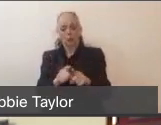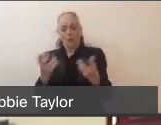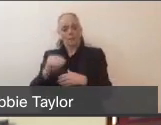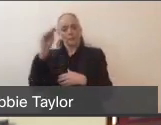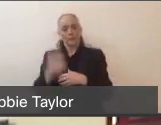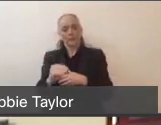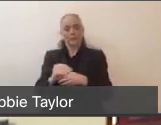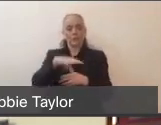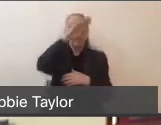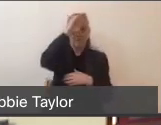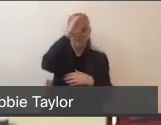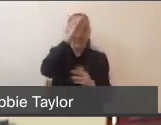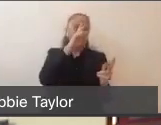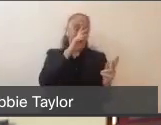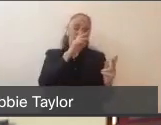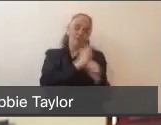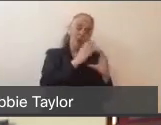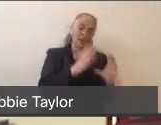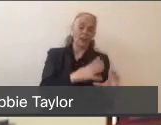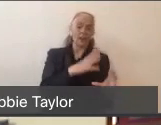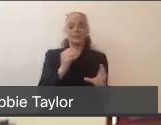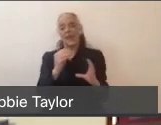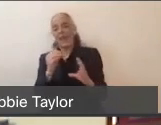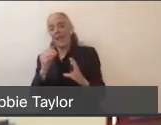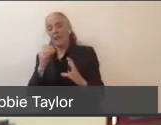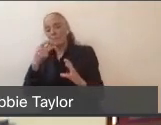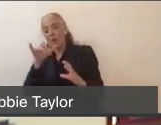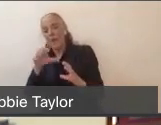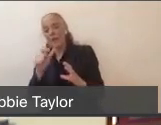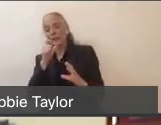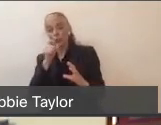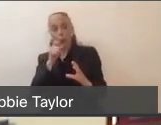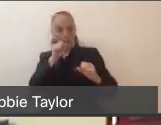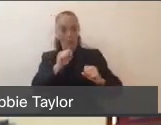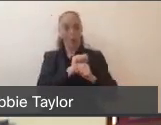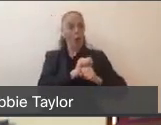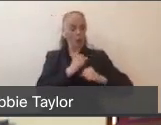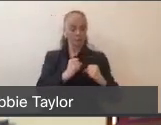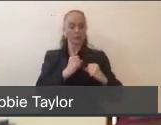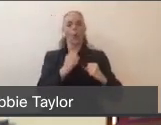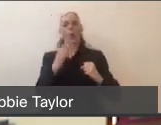who are available to work, compared to who aren't available to work. So this is how we've made sure that we can keep up with a surge